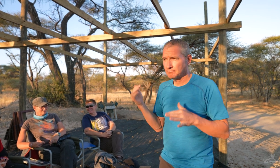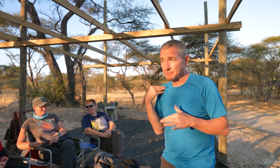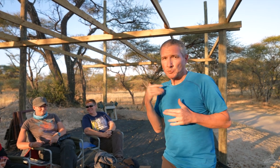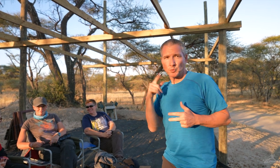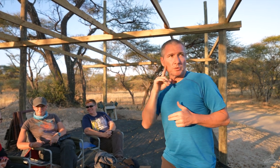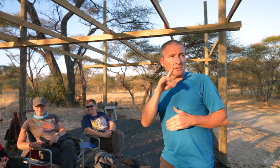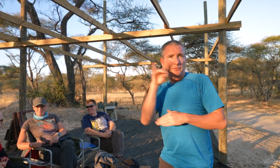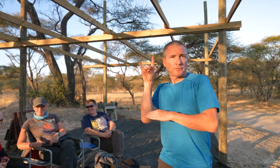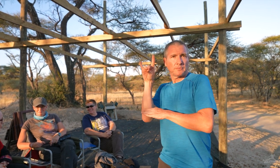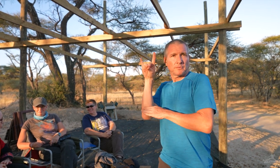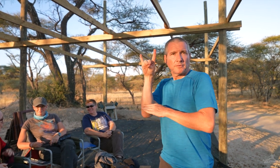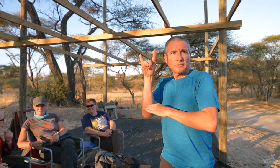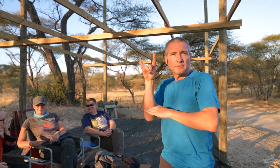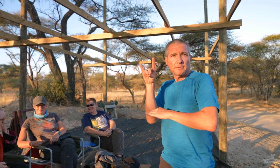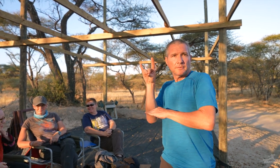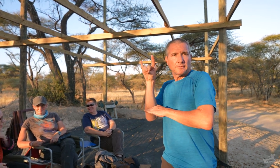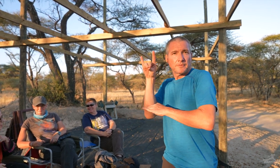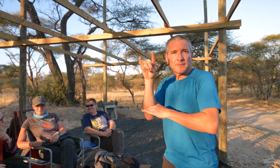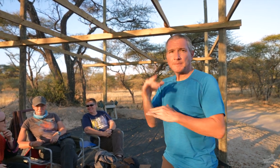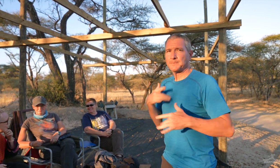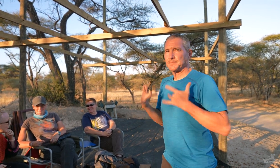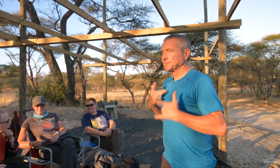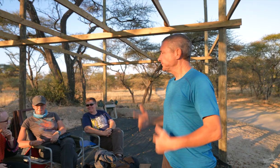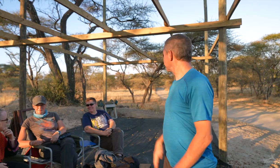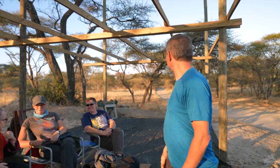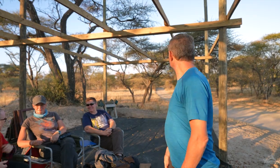They told me there will be giraffes! I’m excited.